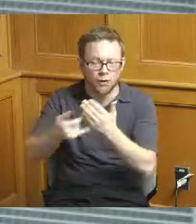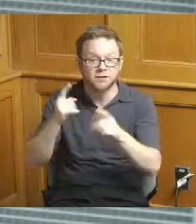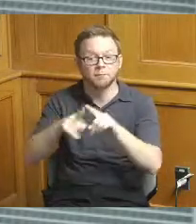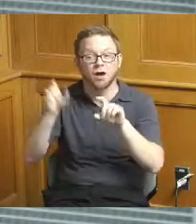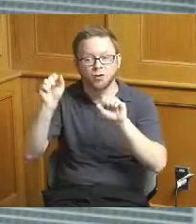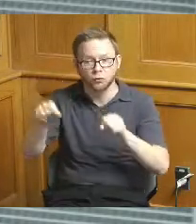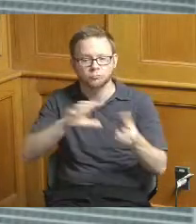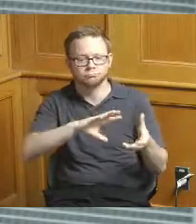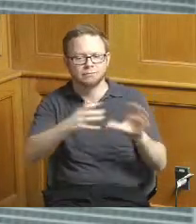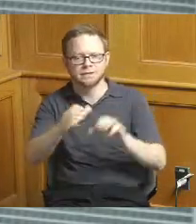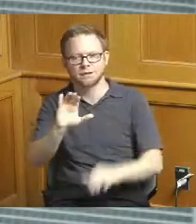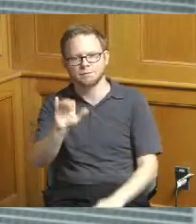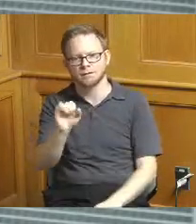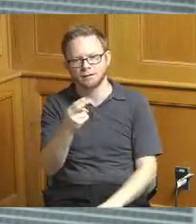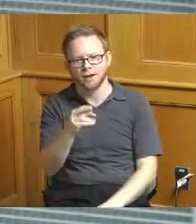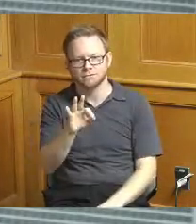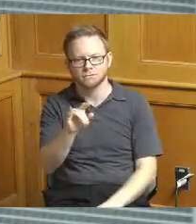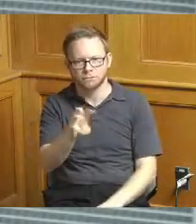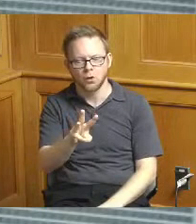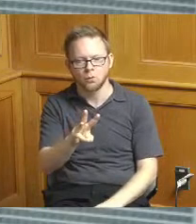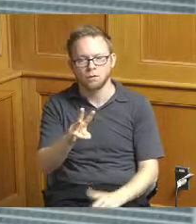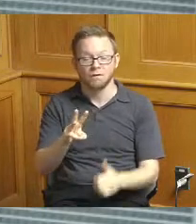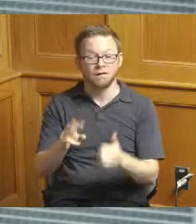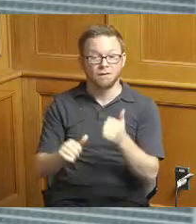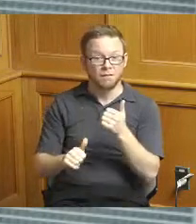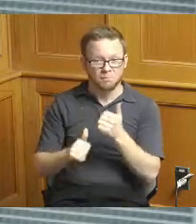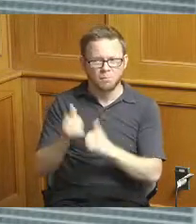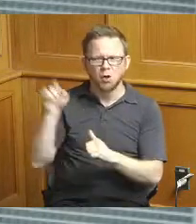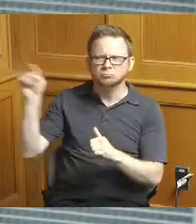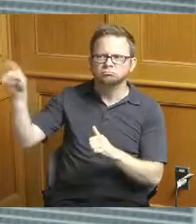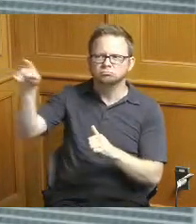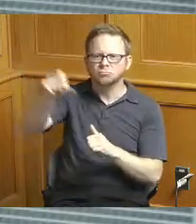standard on you know most utilities running on a kind of a cash flow basis is about 80 percent of